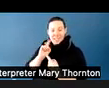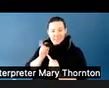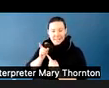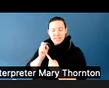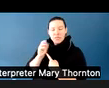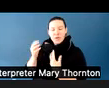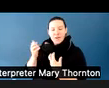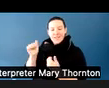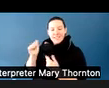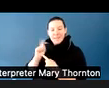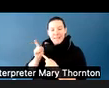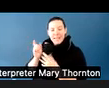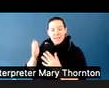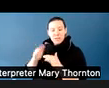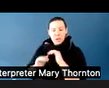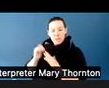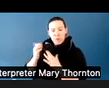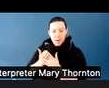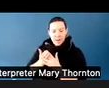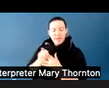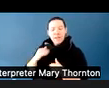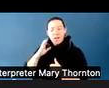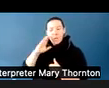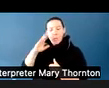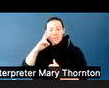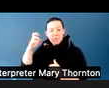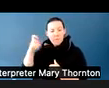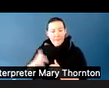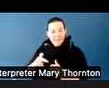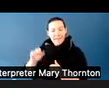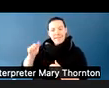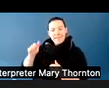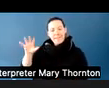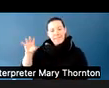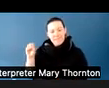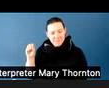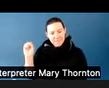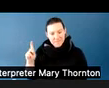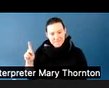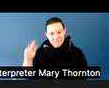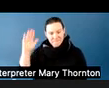See you all back at 10:50. Thanks. Thank you.